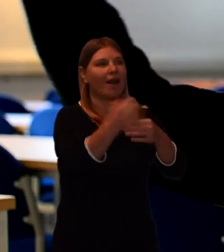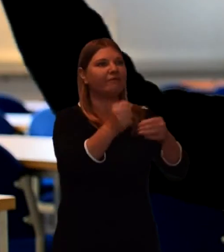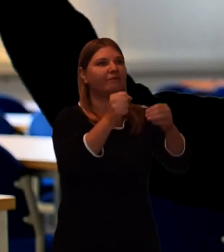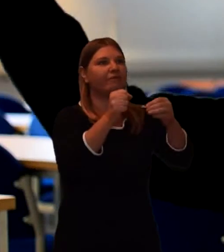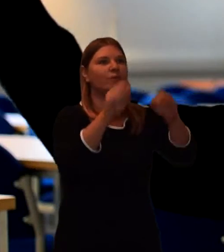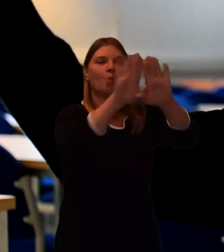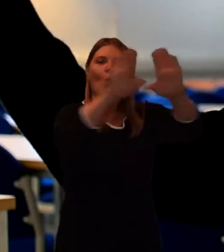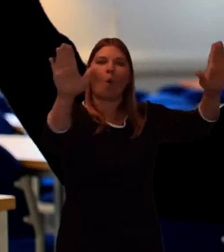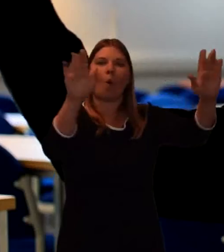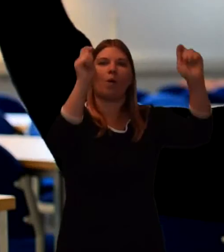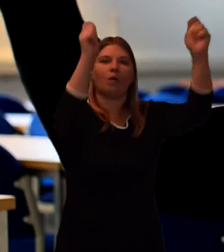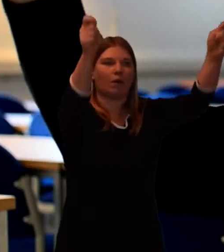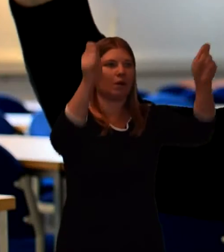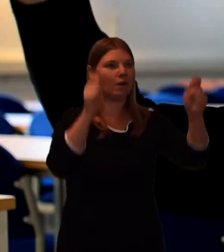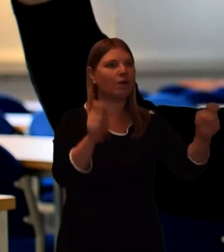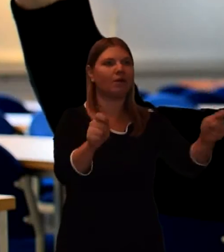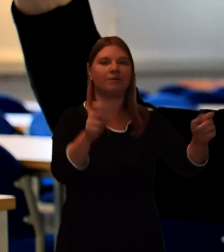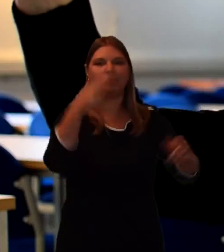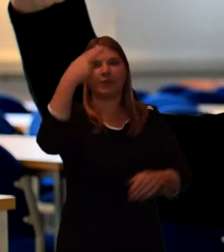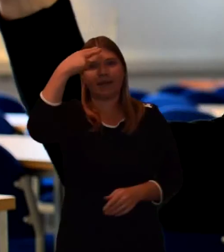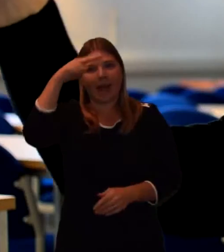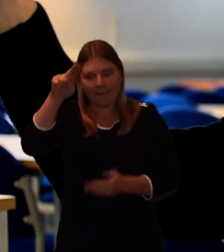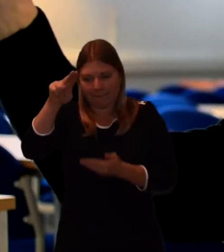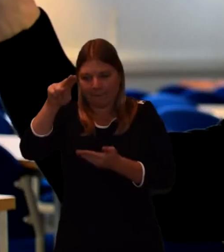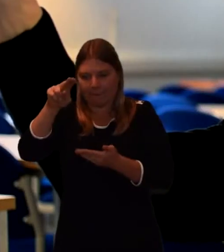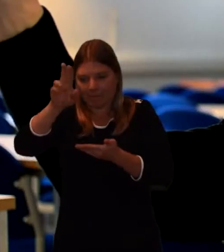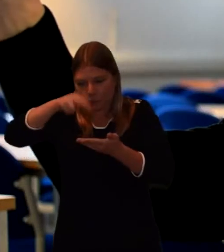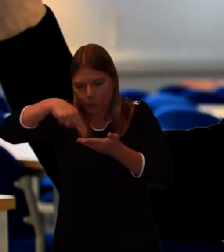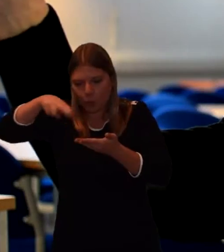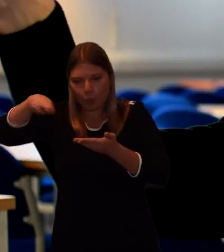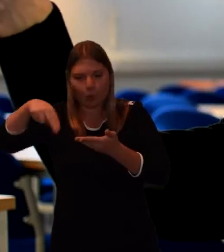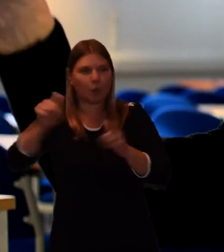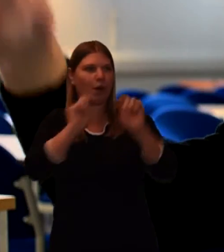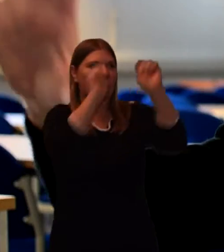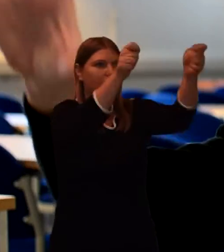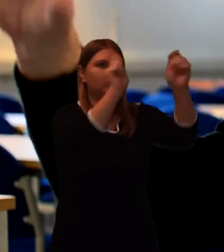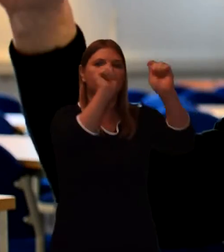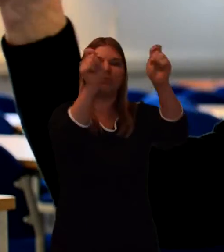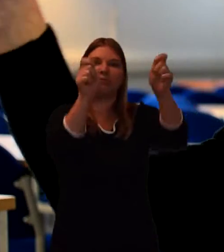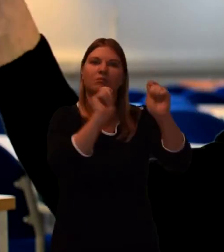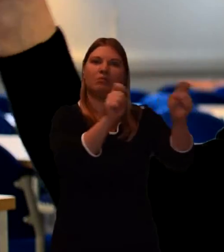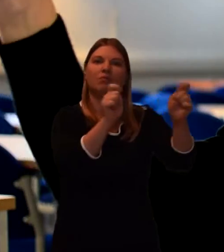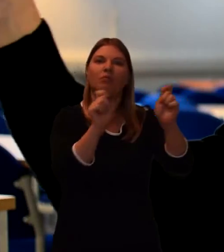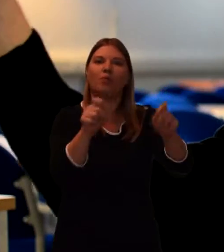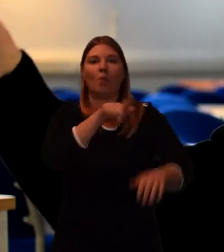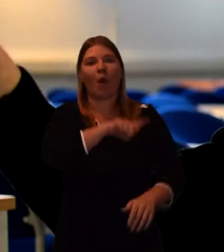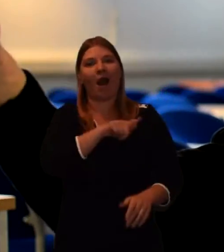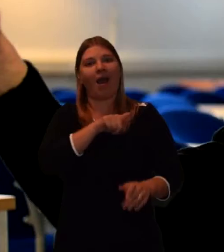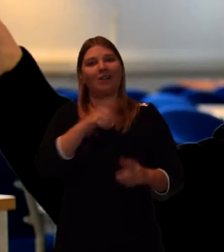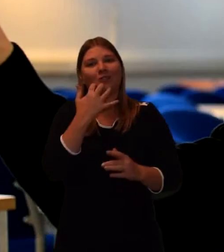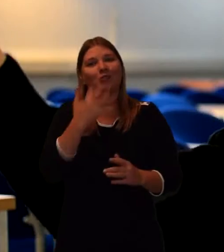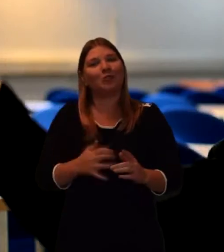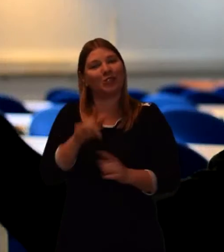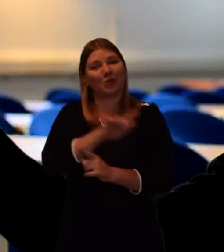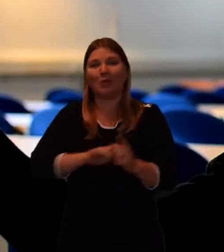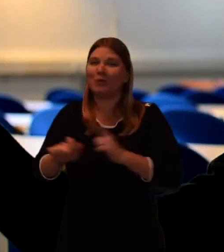It's a way perhaps for a migrant community, where there may be burials in other countries.